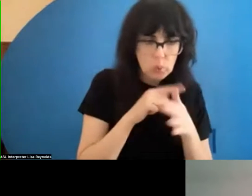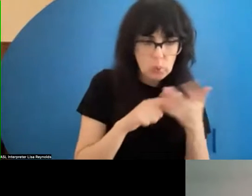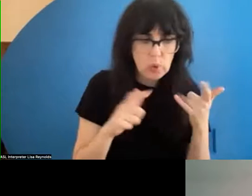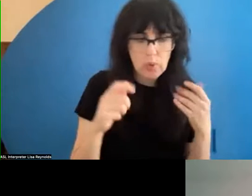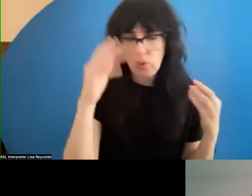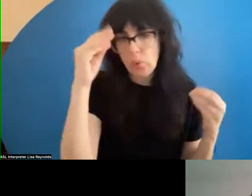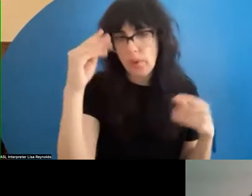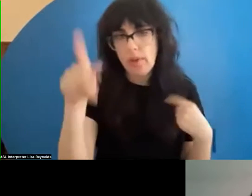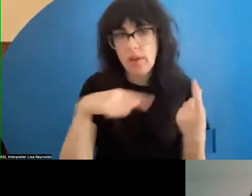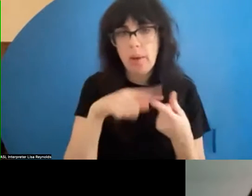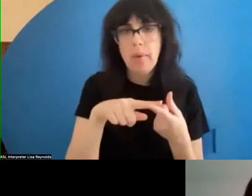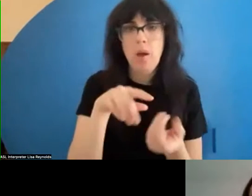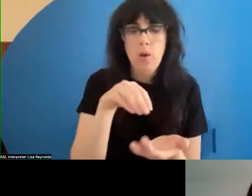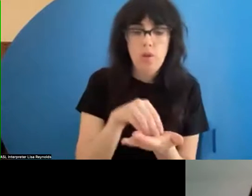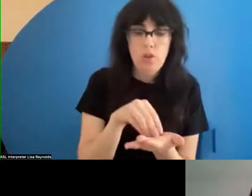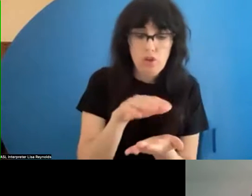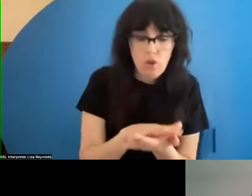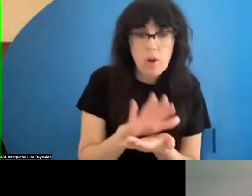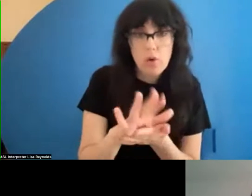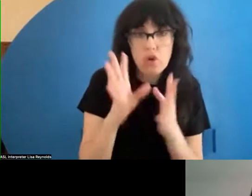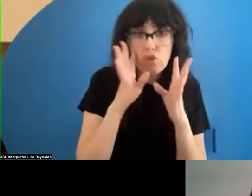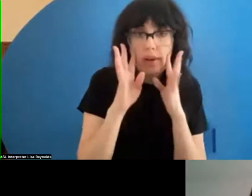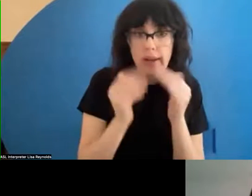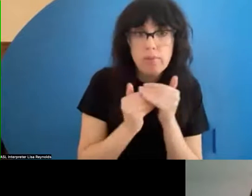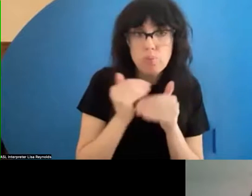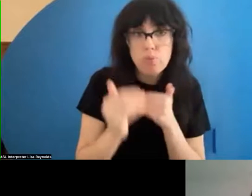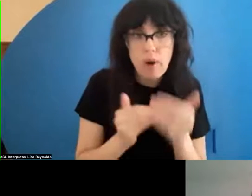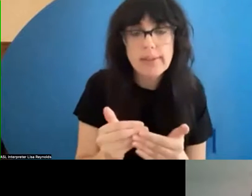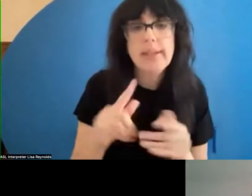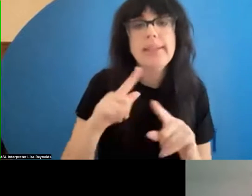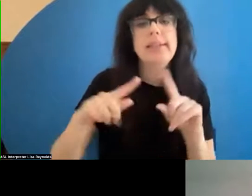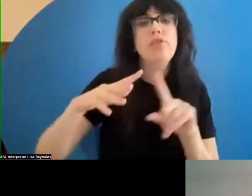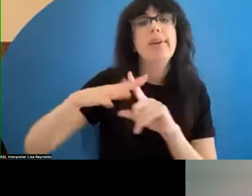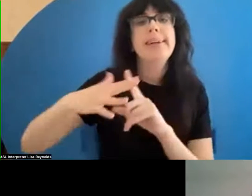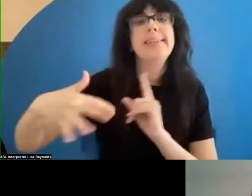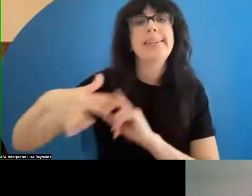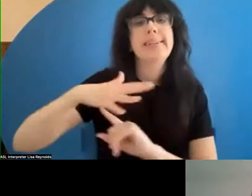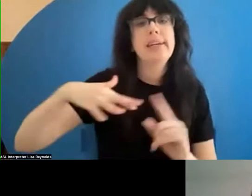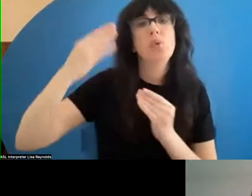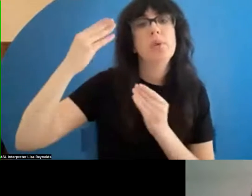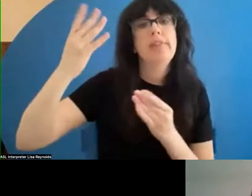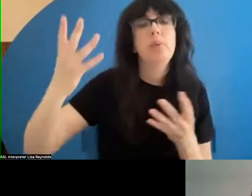documents of creative process and contextual information, even in what may be imperfect